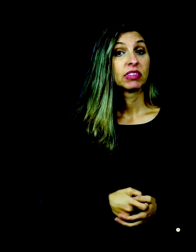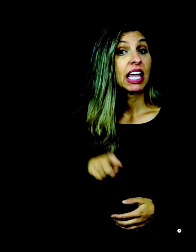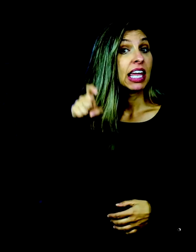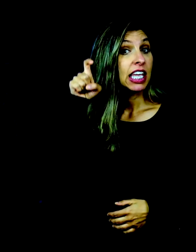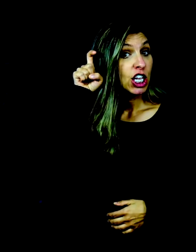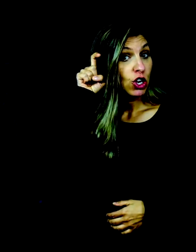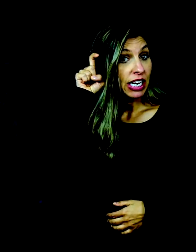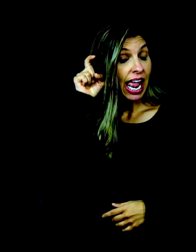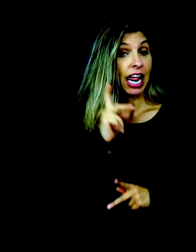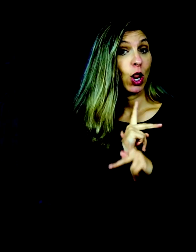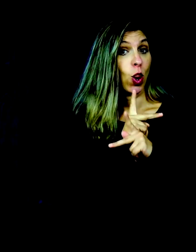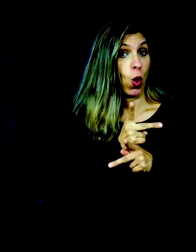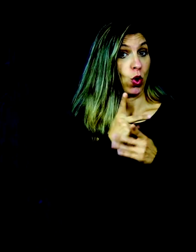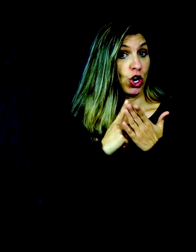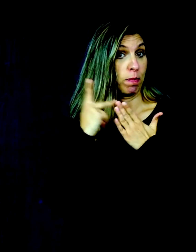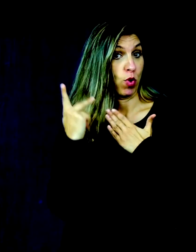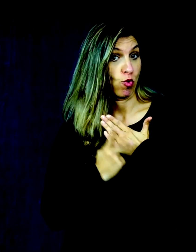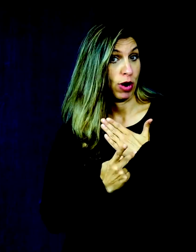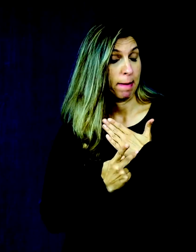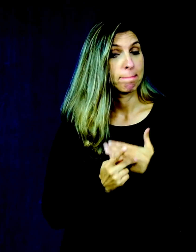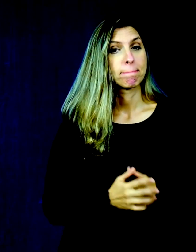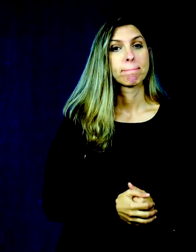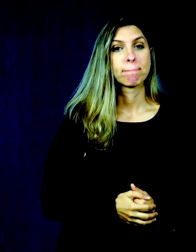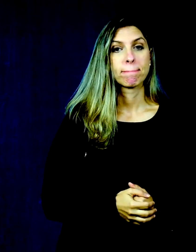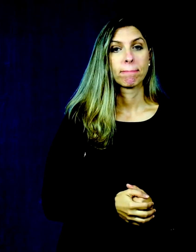Hearing Aid Loaner Bank